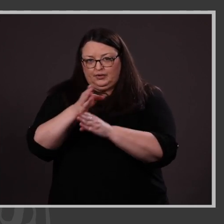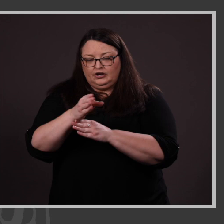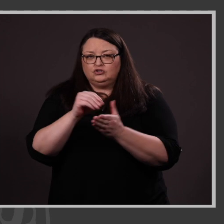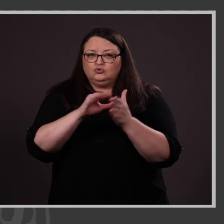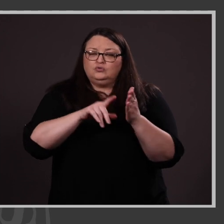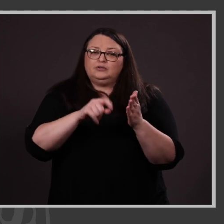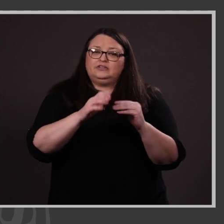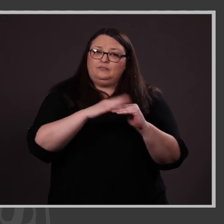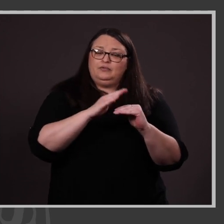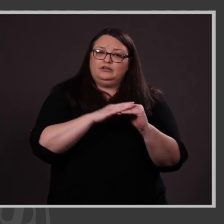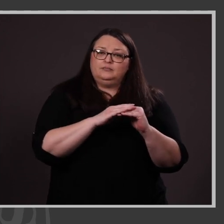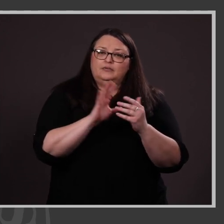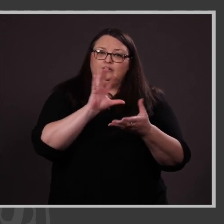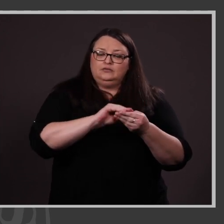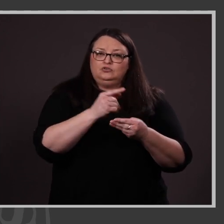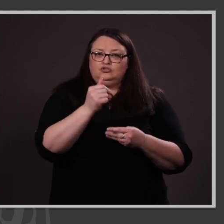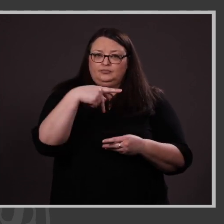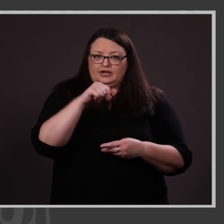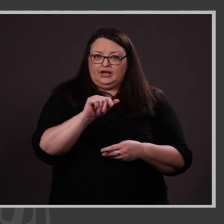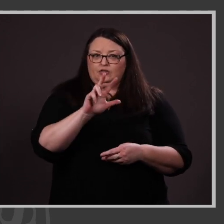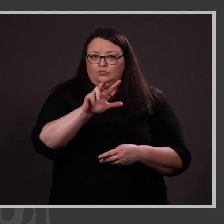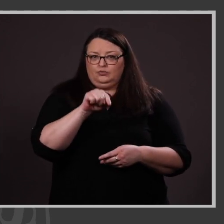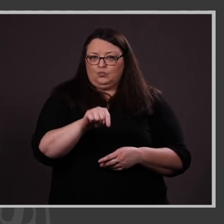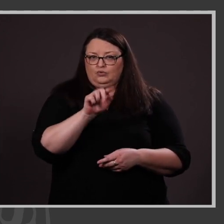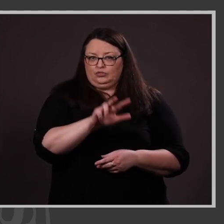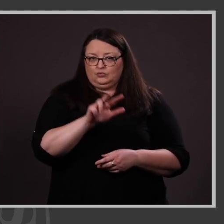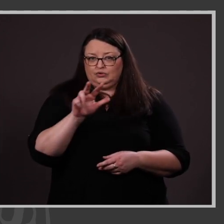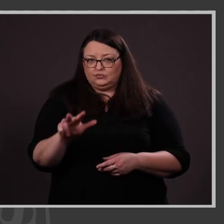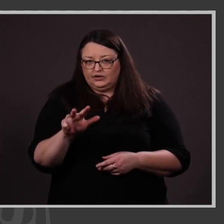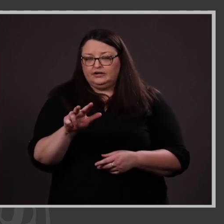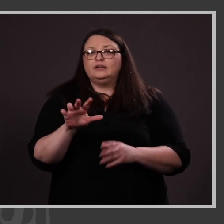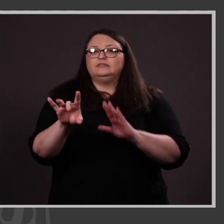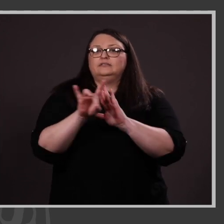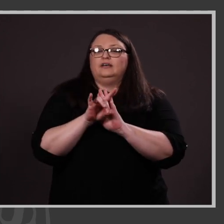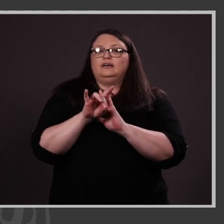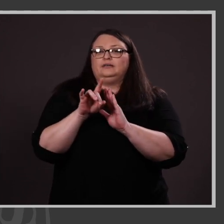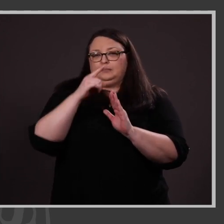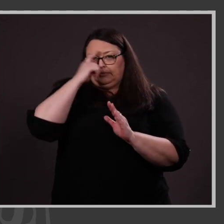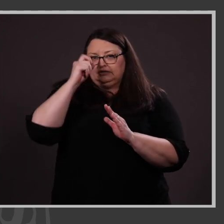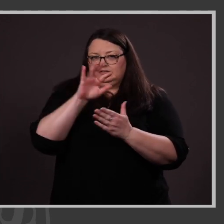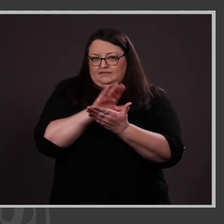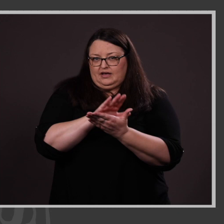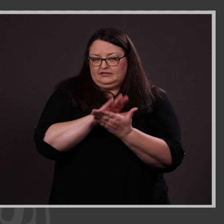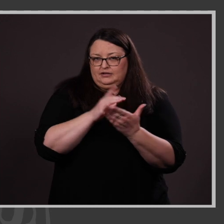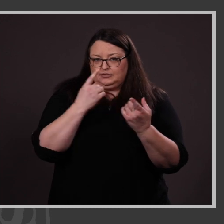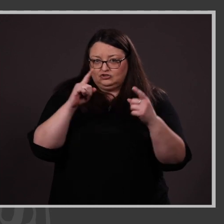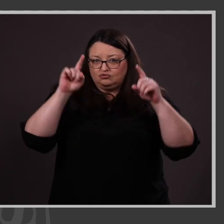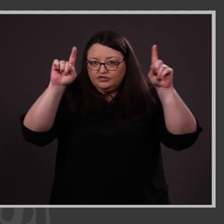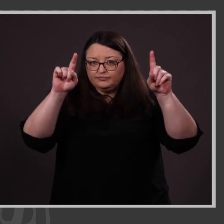cumulative grade point average of 3.33 and are selected on the basis of academic achievement